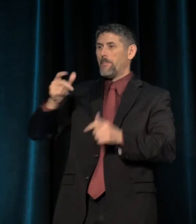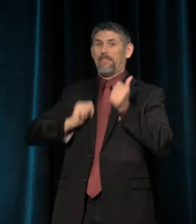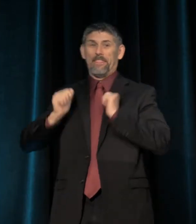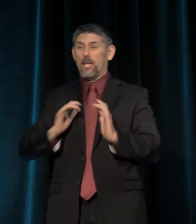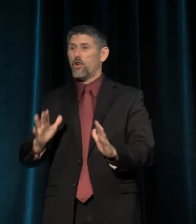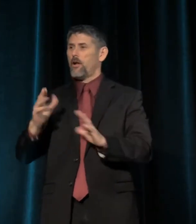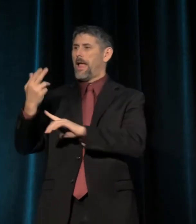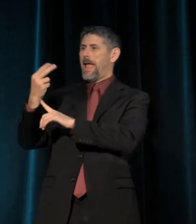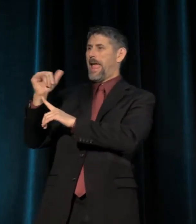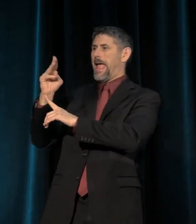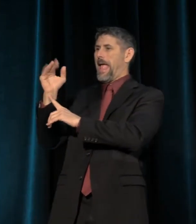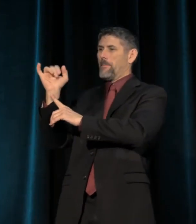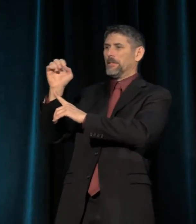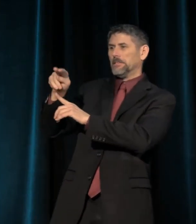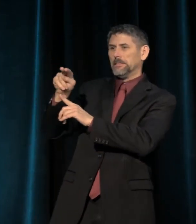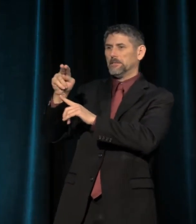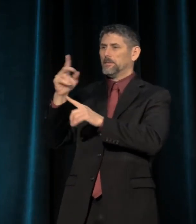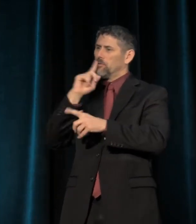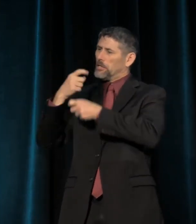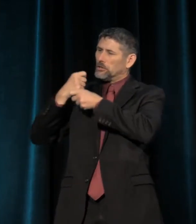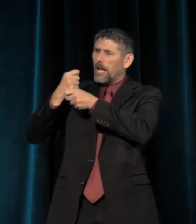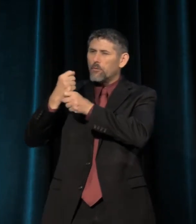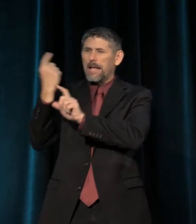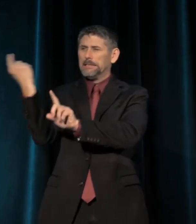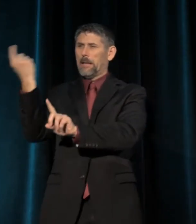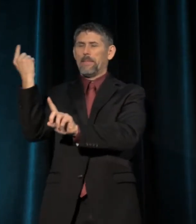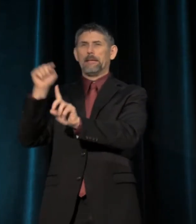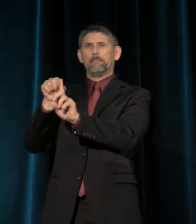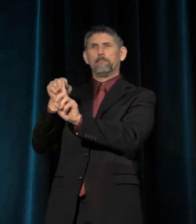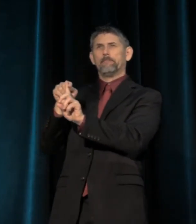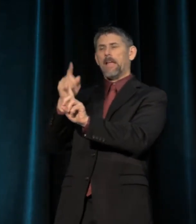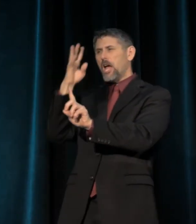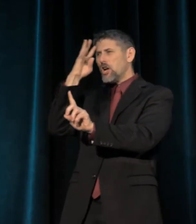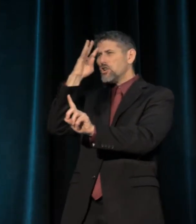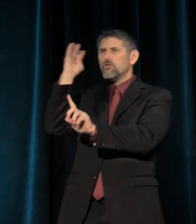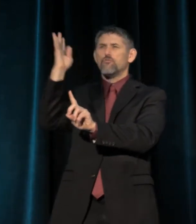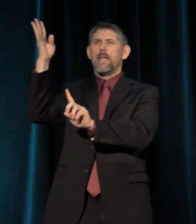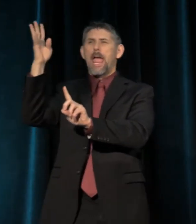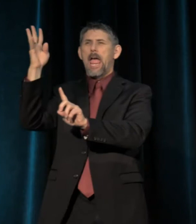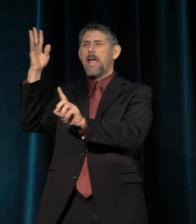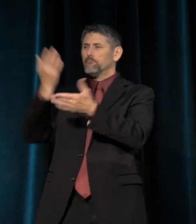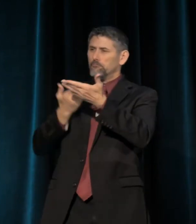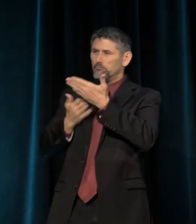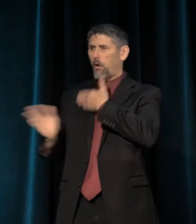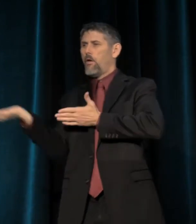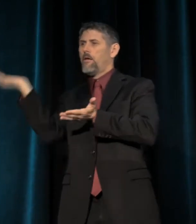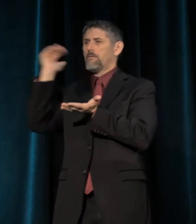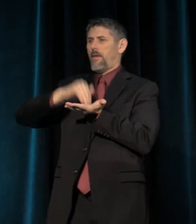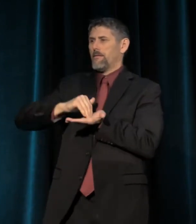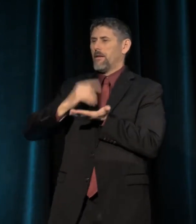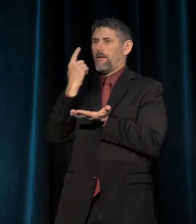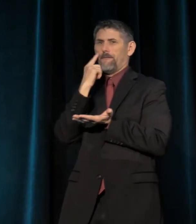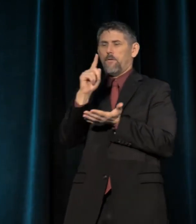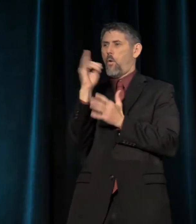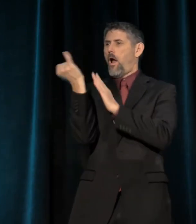has been recognized as having generated something of a creative rebirth for the arts,